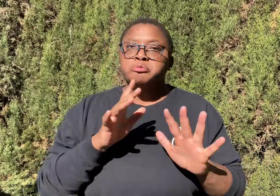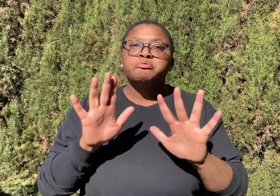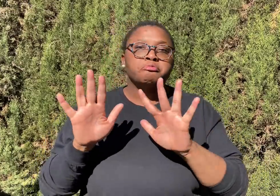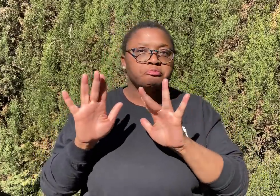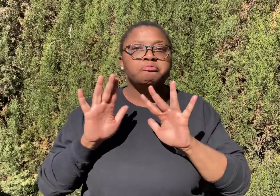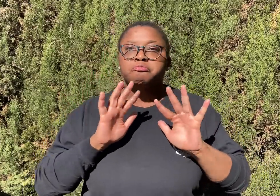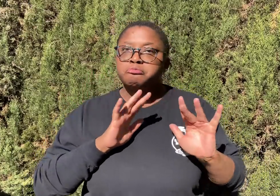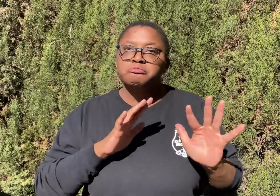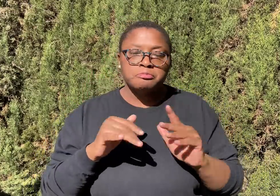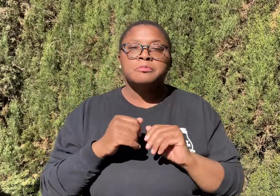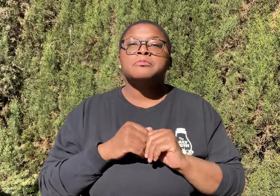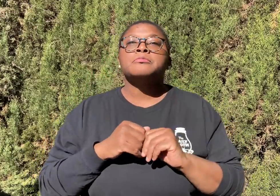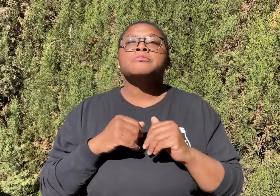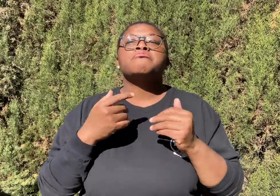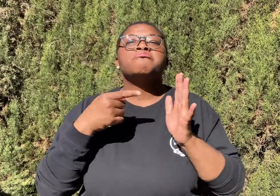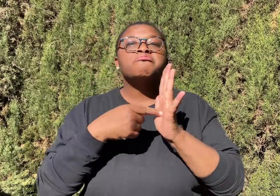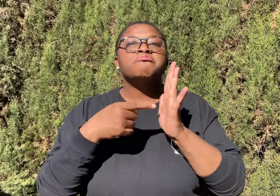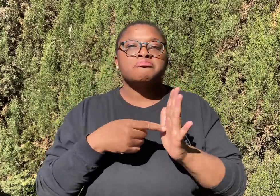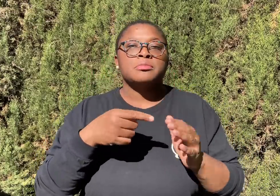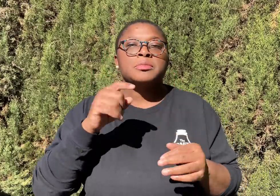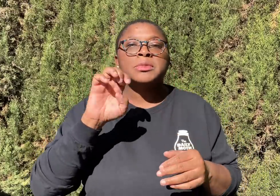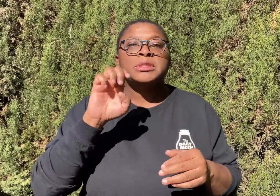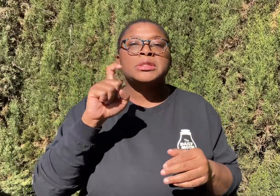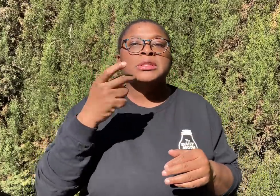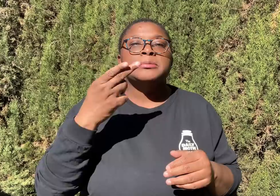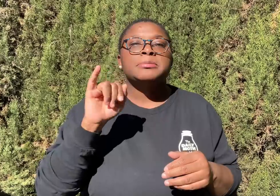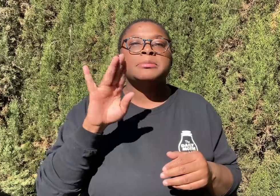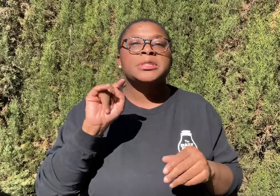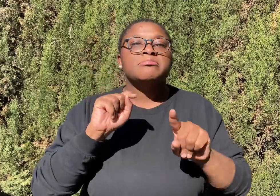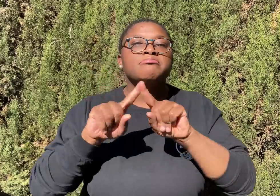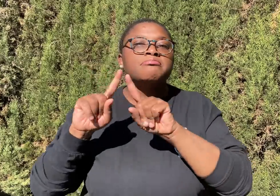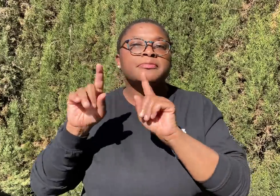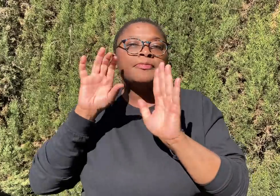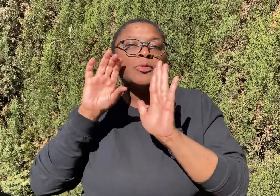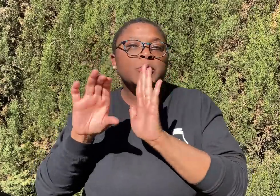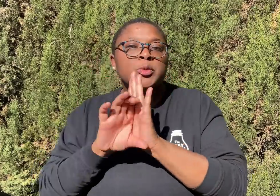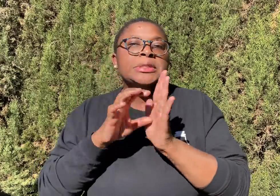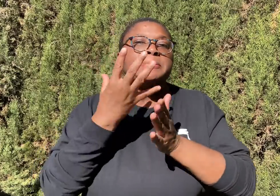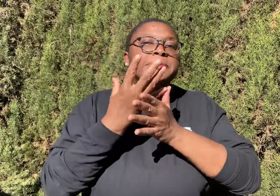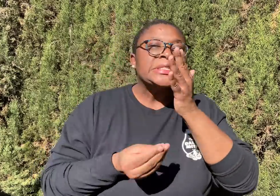Later on, several exhibits were shown.